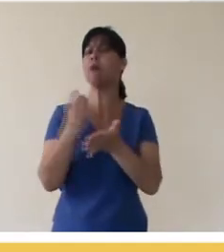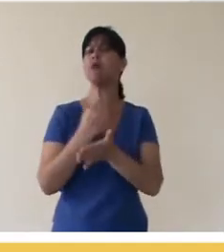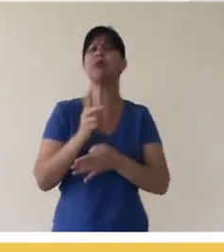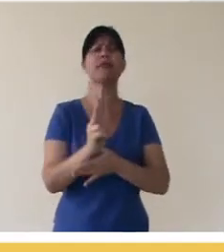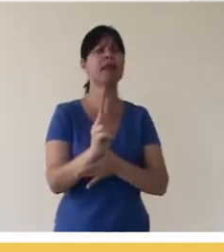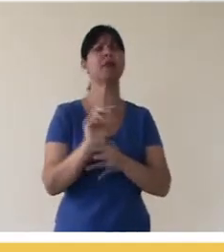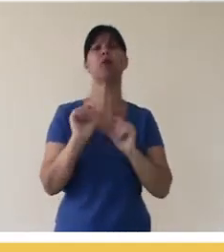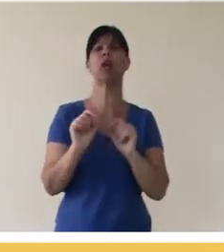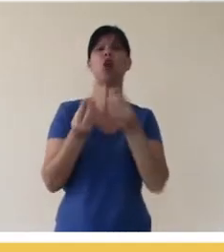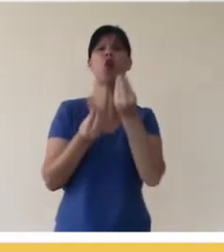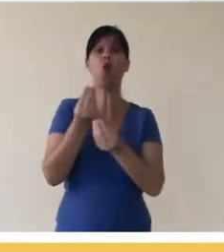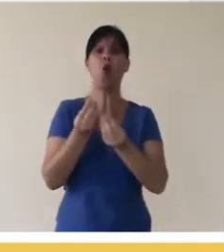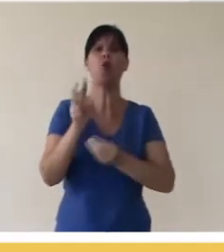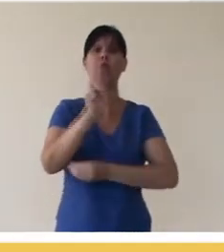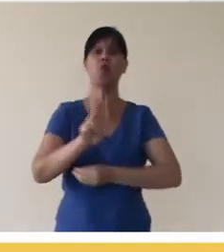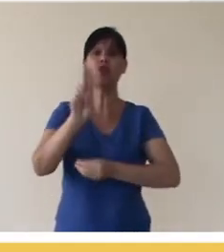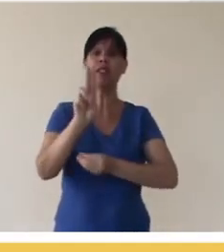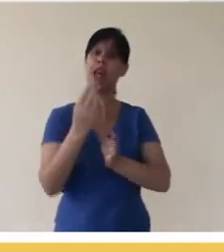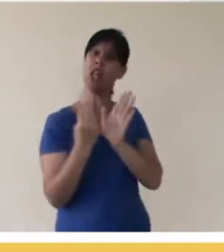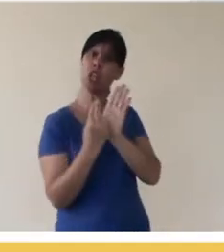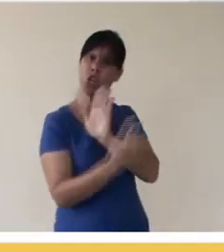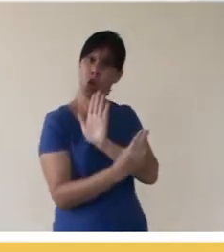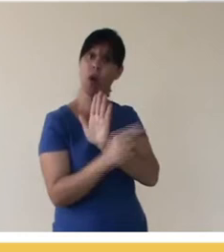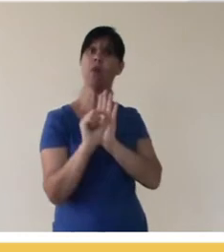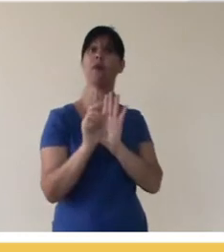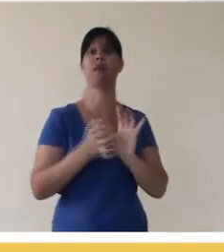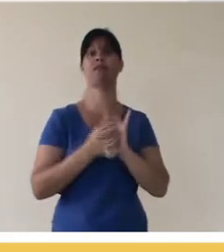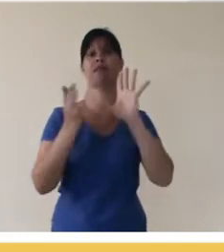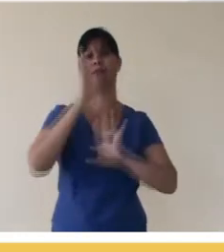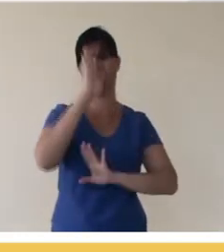education. But one of the most common questions we get is how to make use